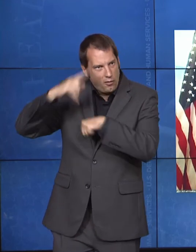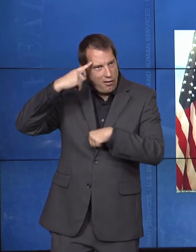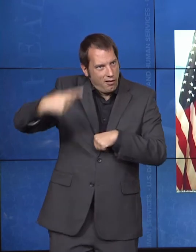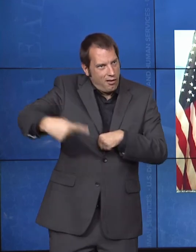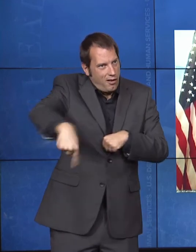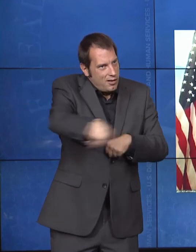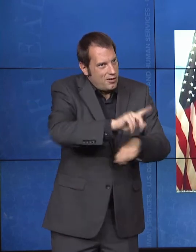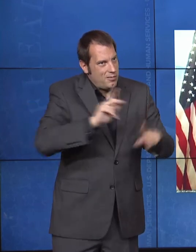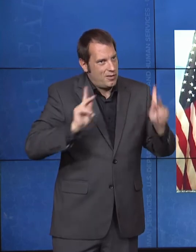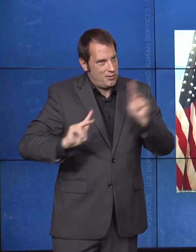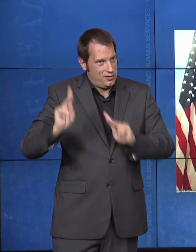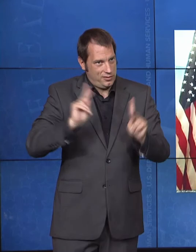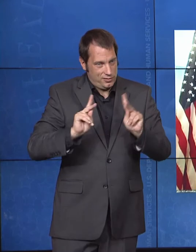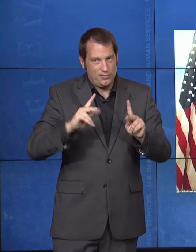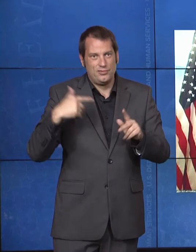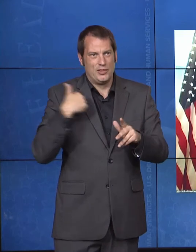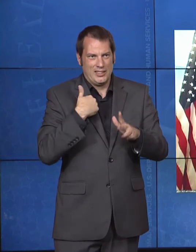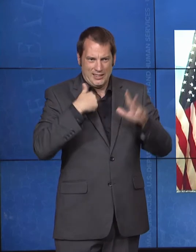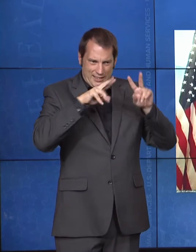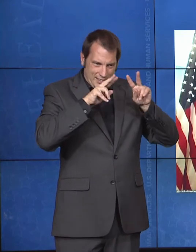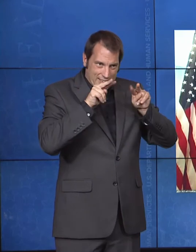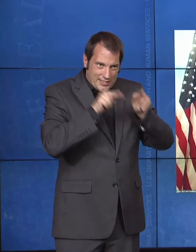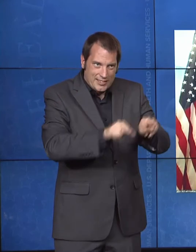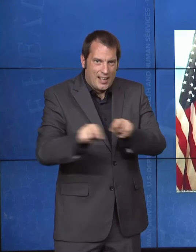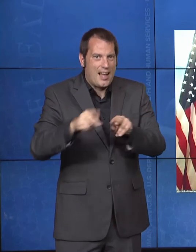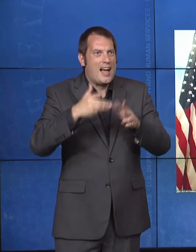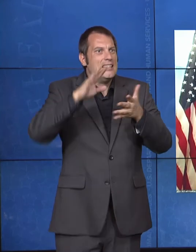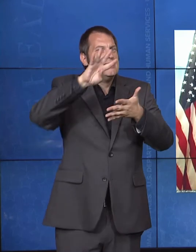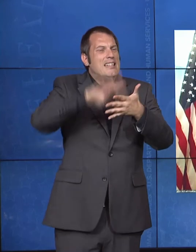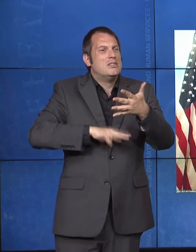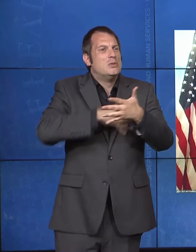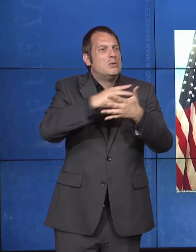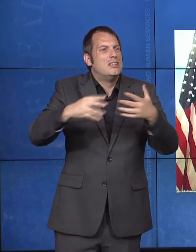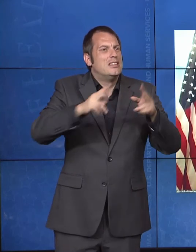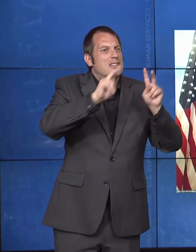to getting American Indian and Alaskan Native children to see a developmental pediatrician